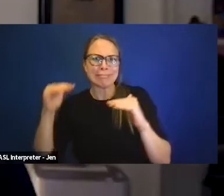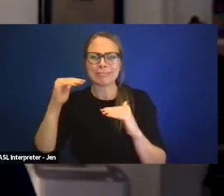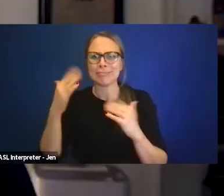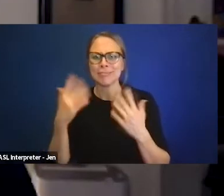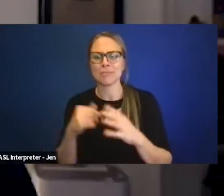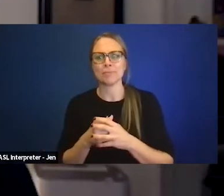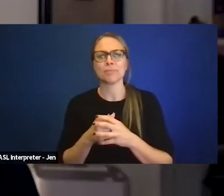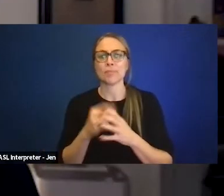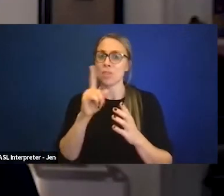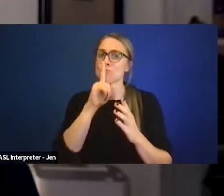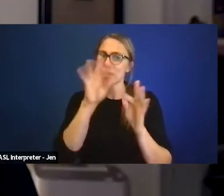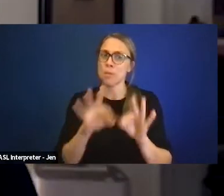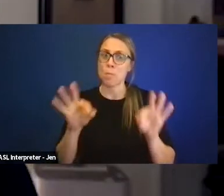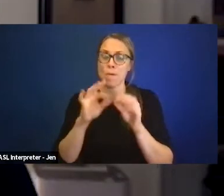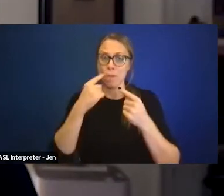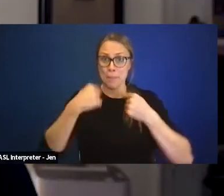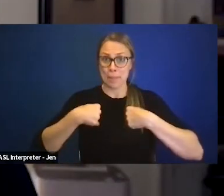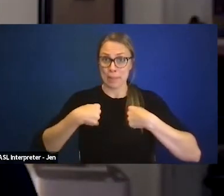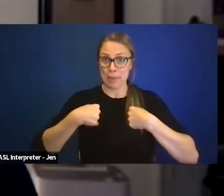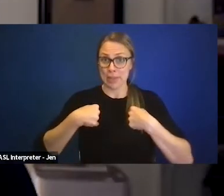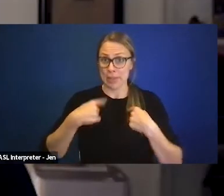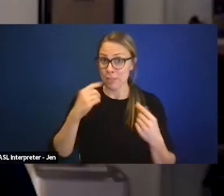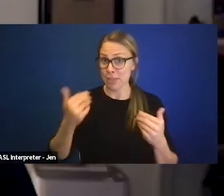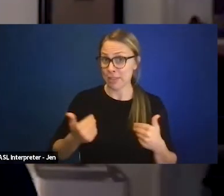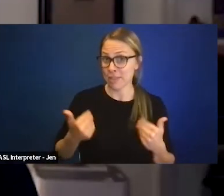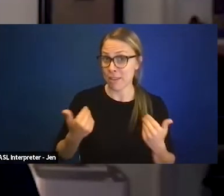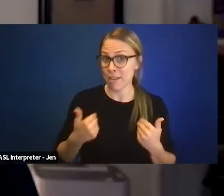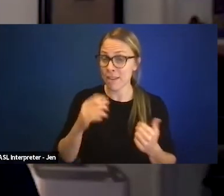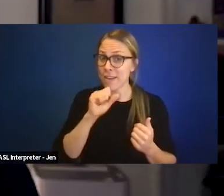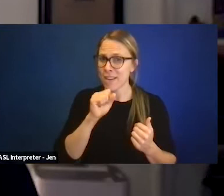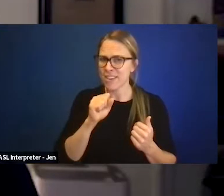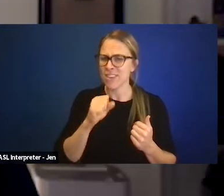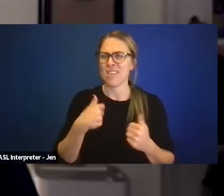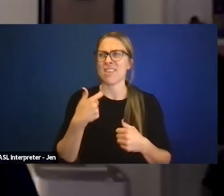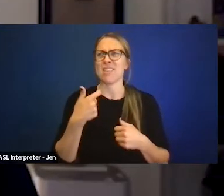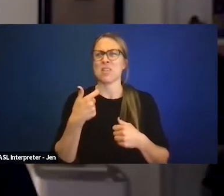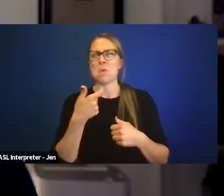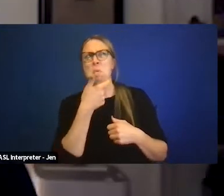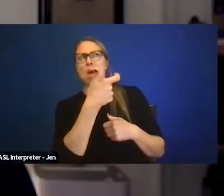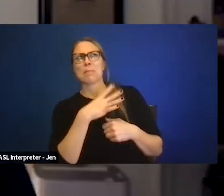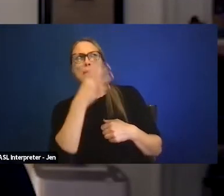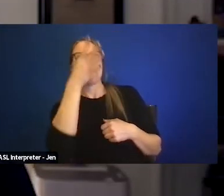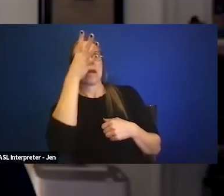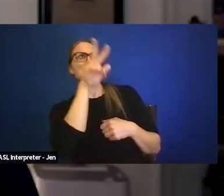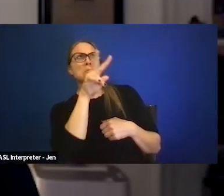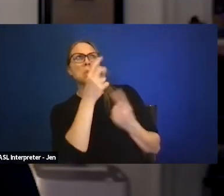for me, even at a young age, to be observing what my parents and other parents were doing